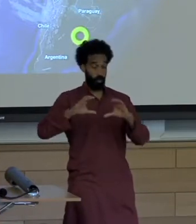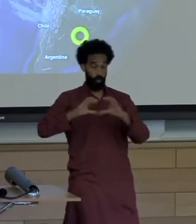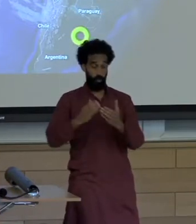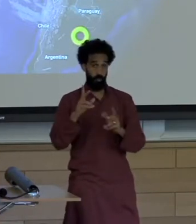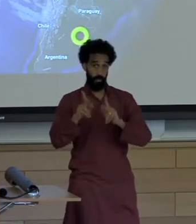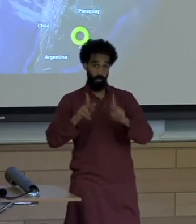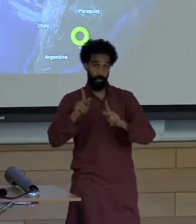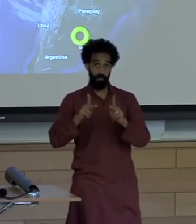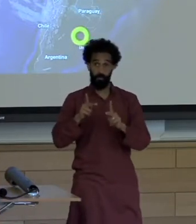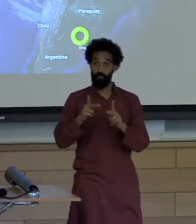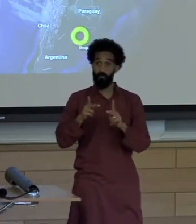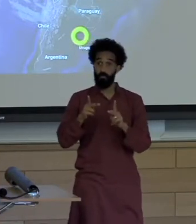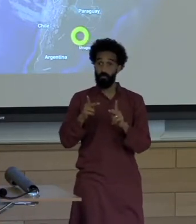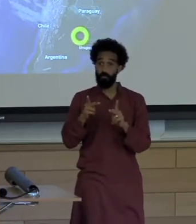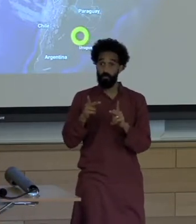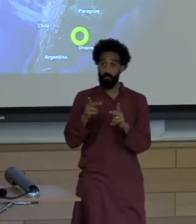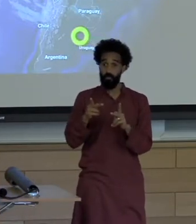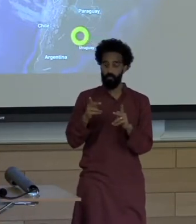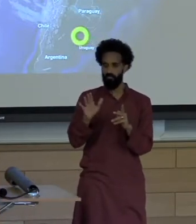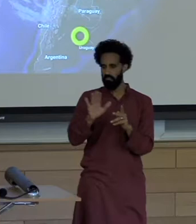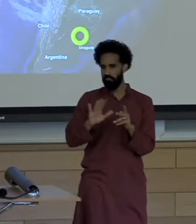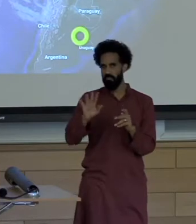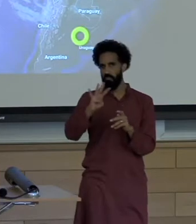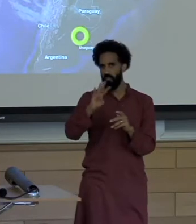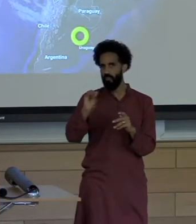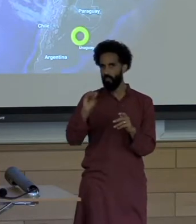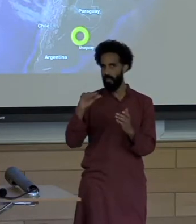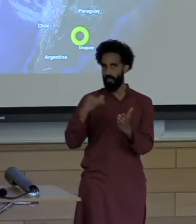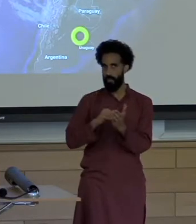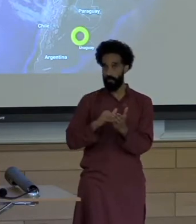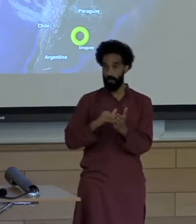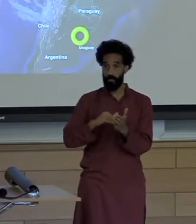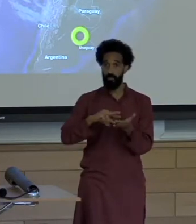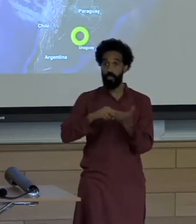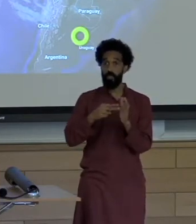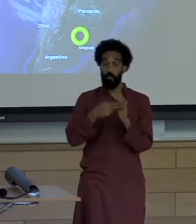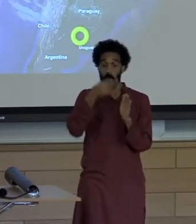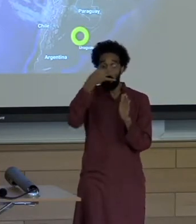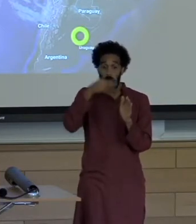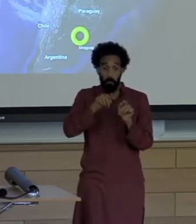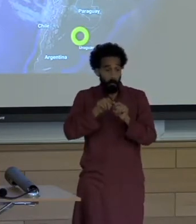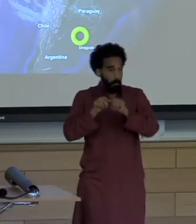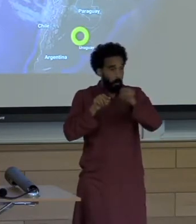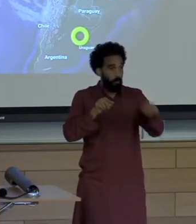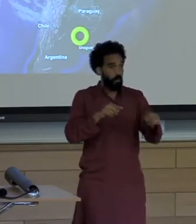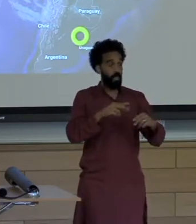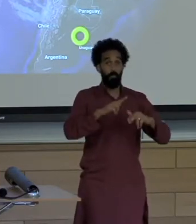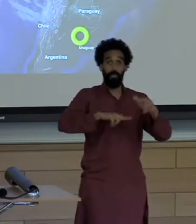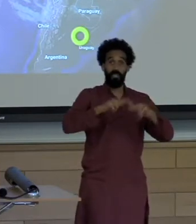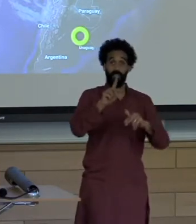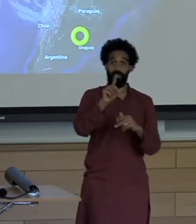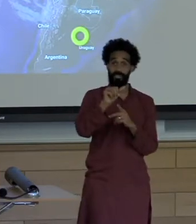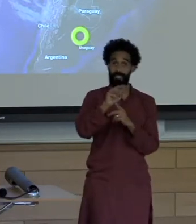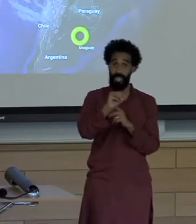Basically 40,000 so 11 kilometers the way the building of this dam brought people from all over Brazil